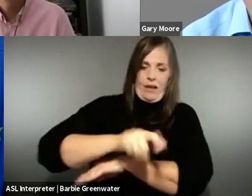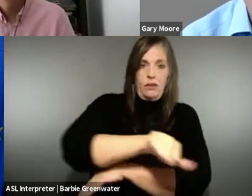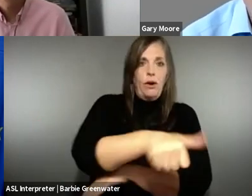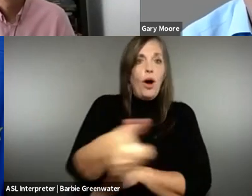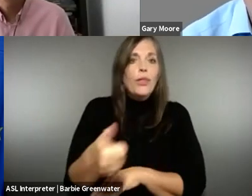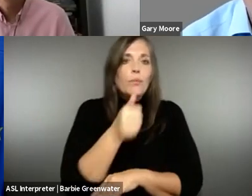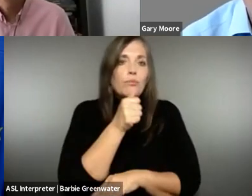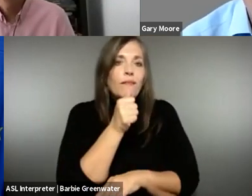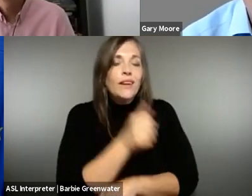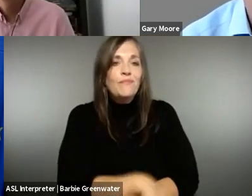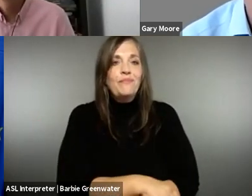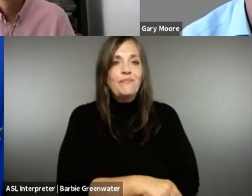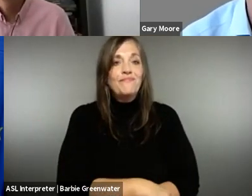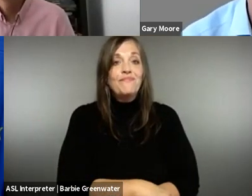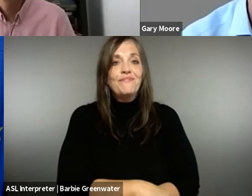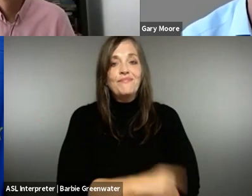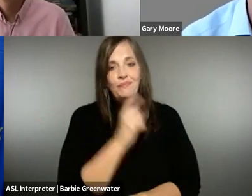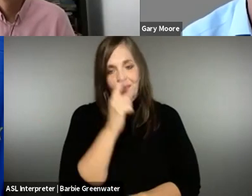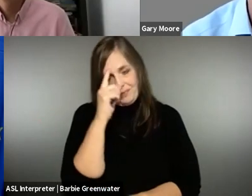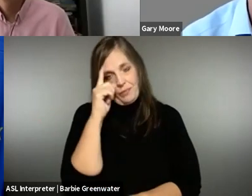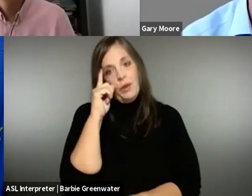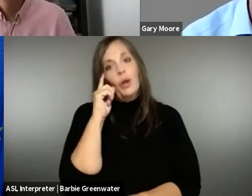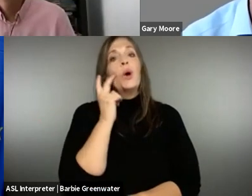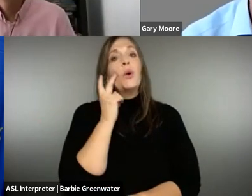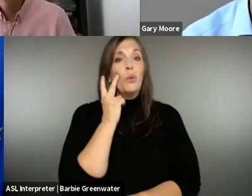sector. As you say, we see this spillover effect and we do